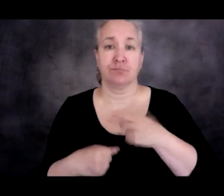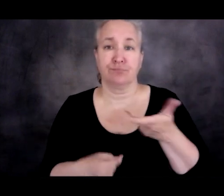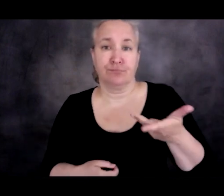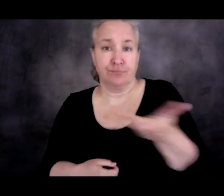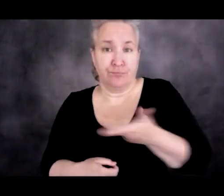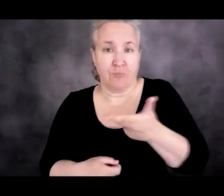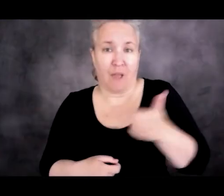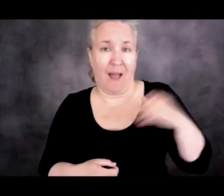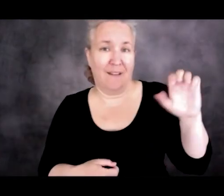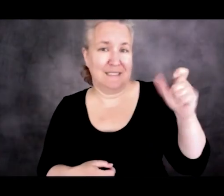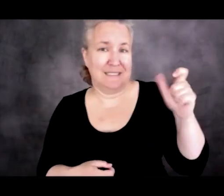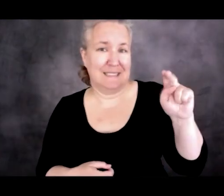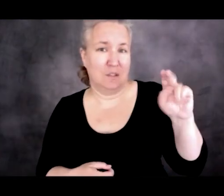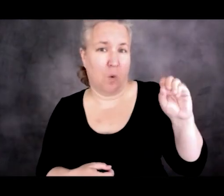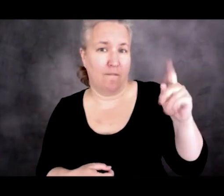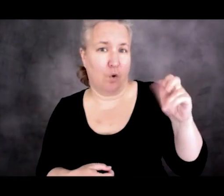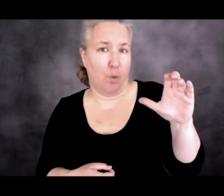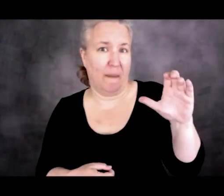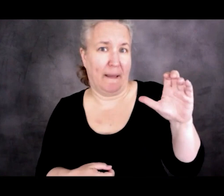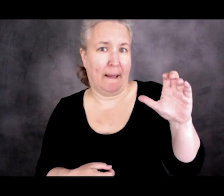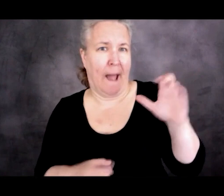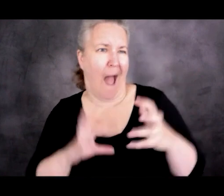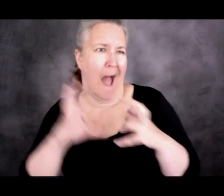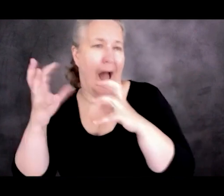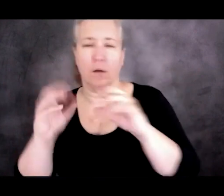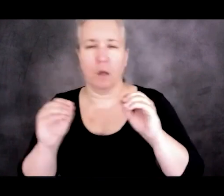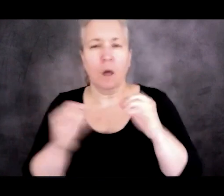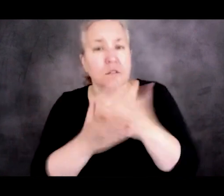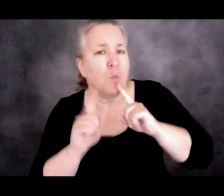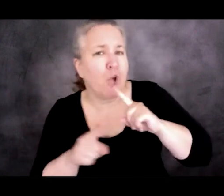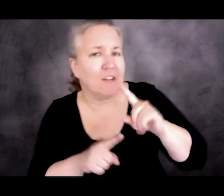There have been xenophobic reactions, for sure. But it hasn't expressed itself politically.